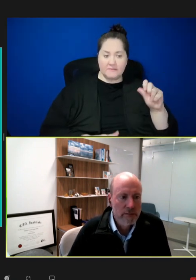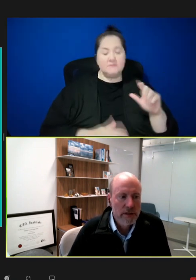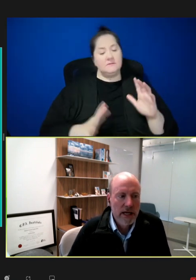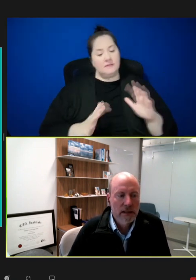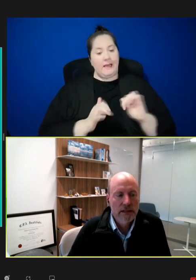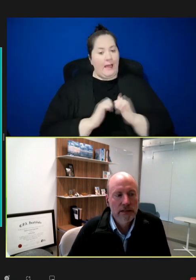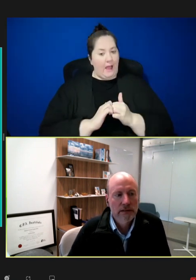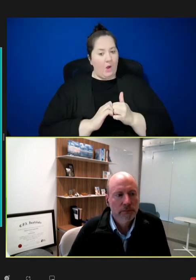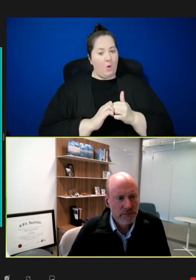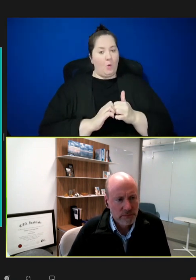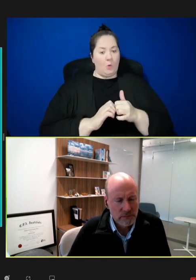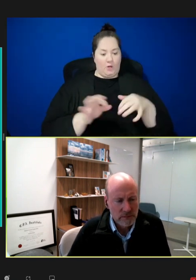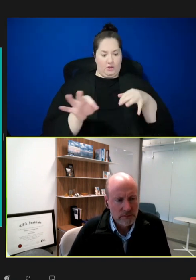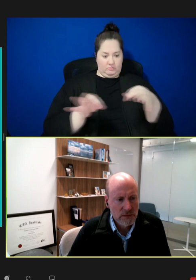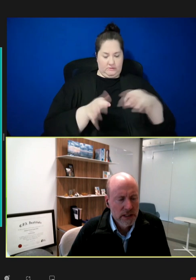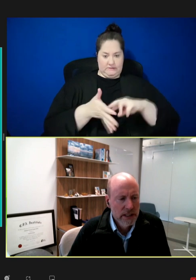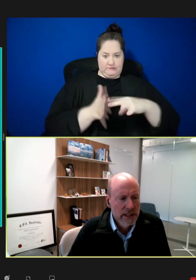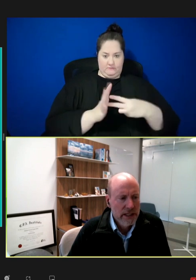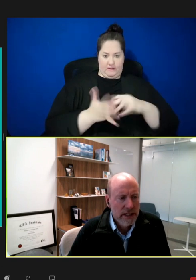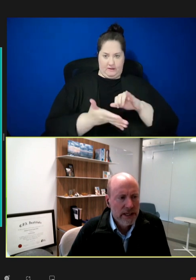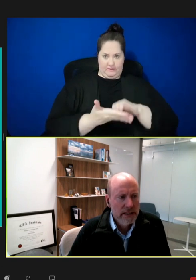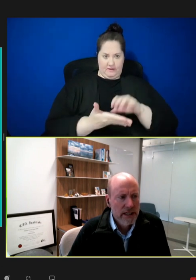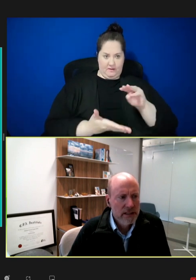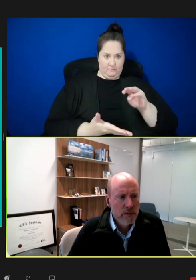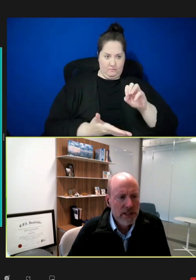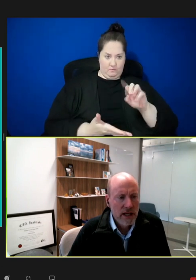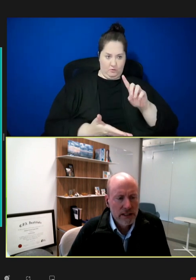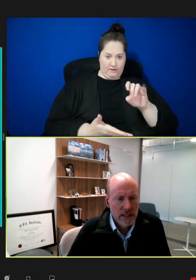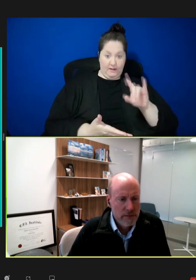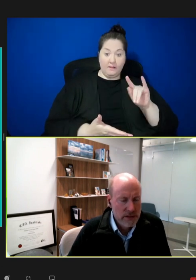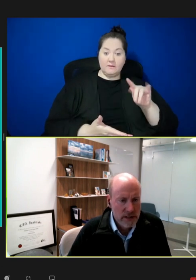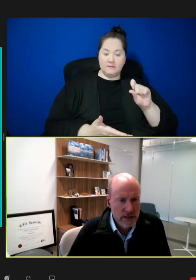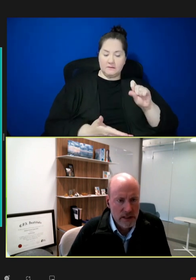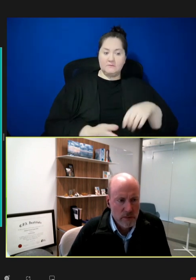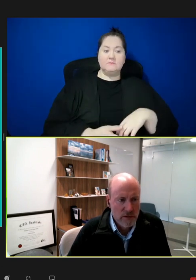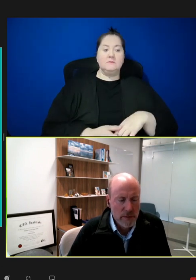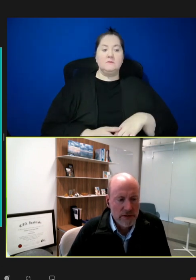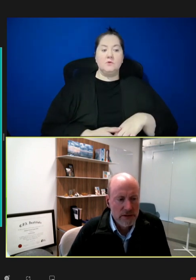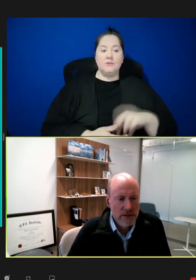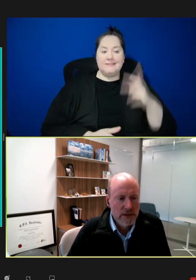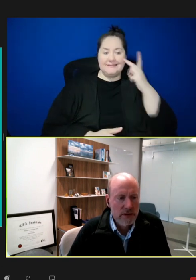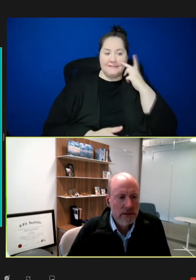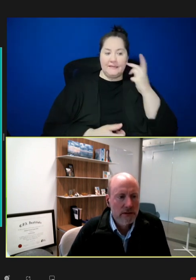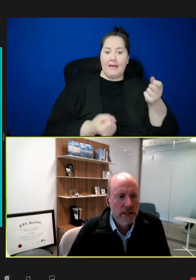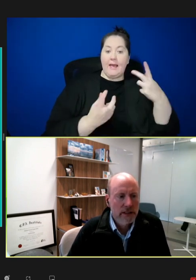the modalities here. And next to the modality type, you'll see the number of pathogens here